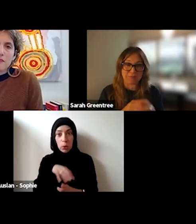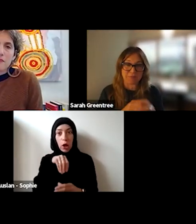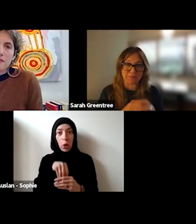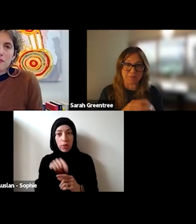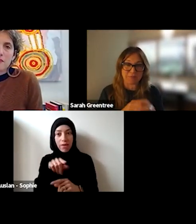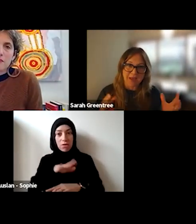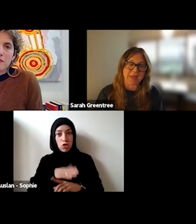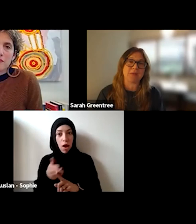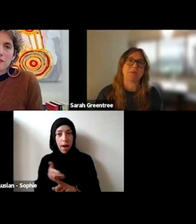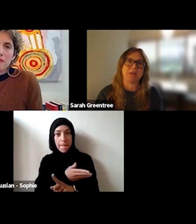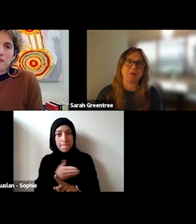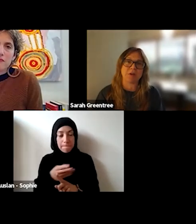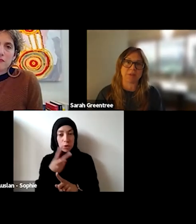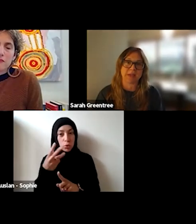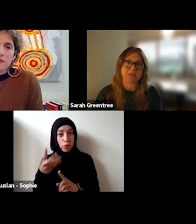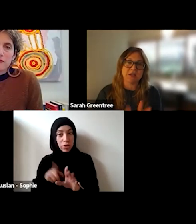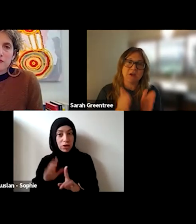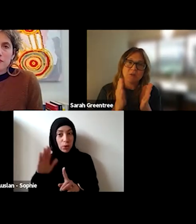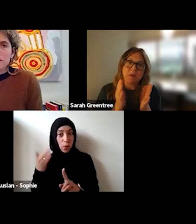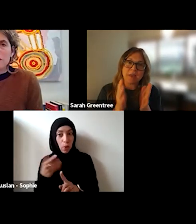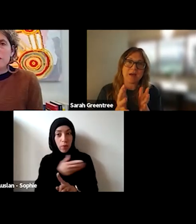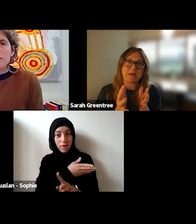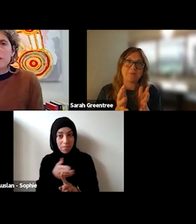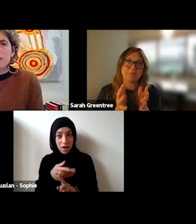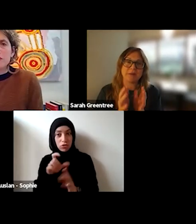about that within your application of the previous answers regarding whether or not you include it, a sort of narrative about that within your application.